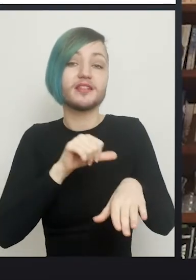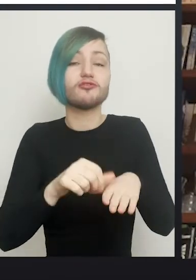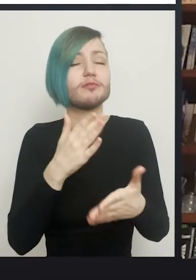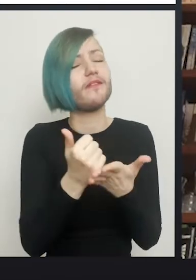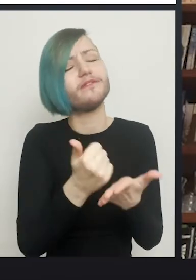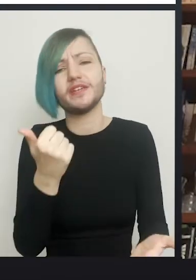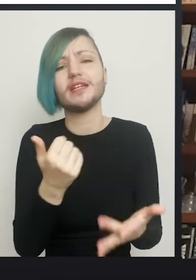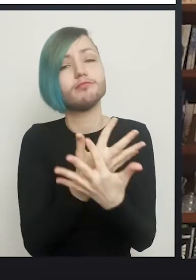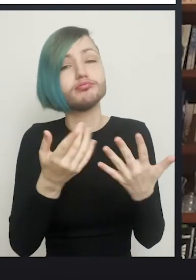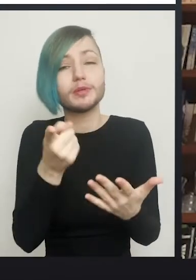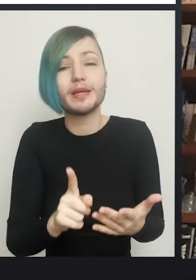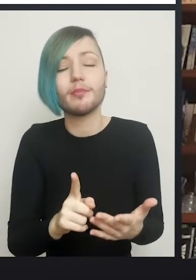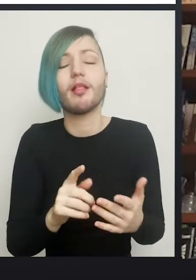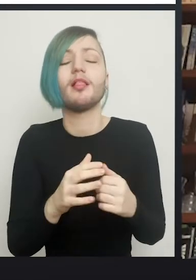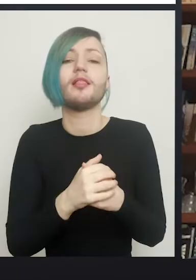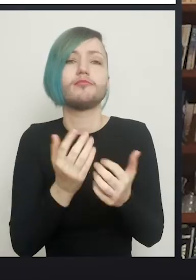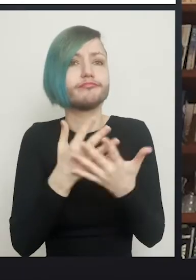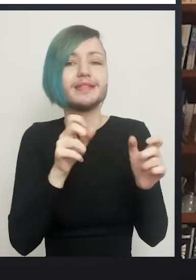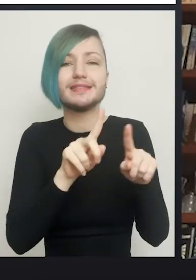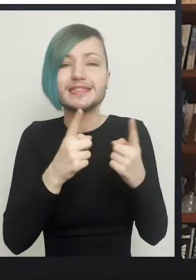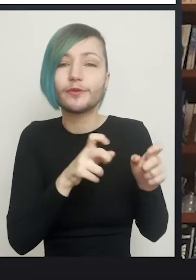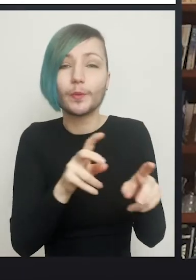Just before we finish I just wanted to quickly ask about orchidectomy.